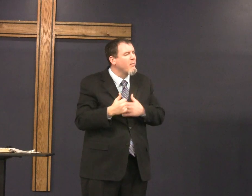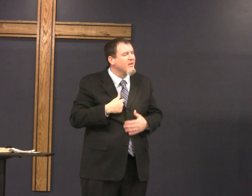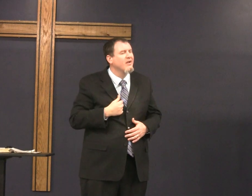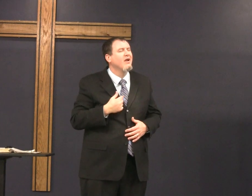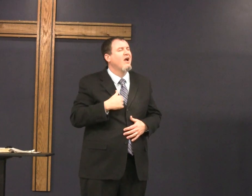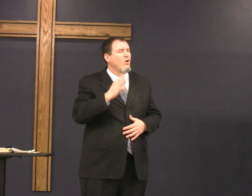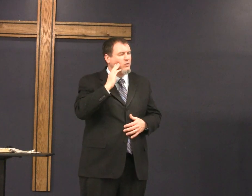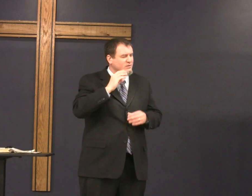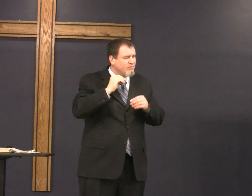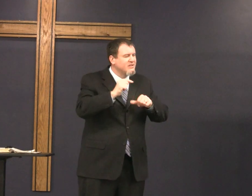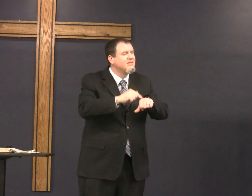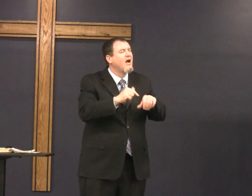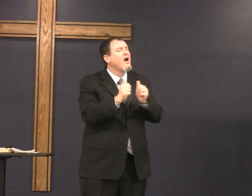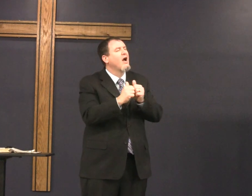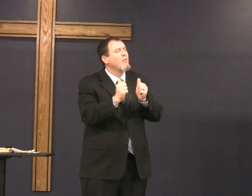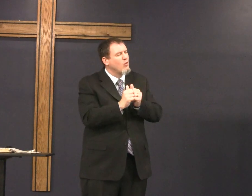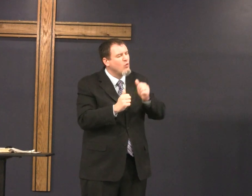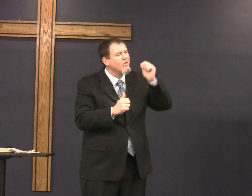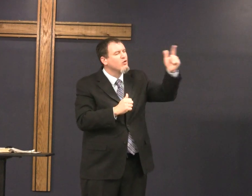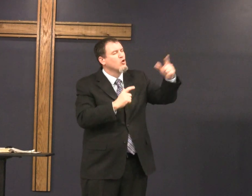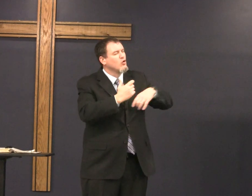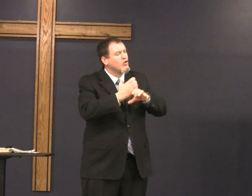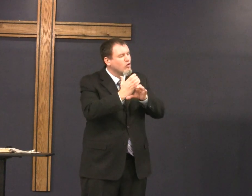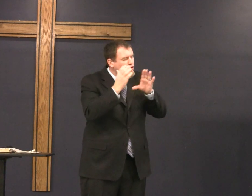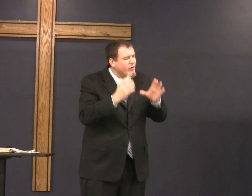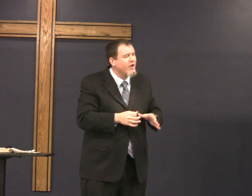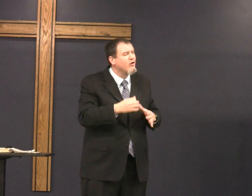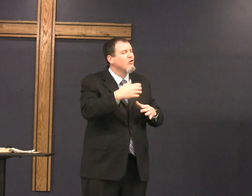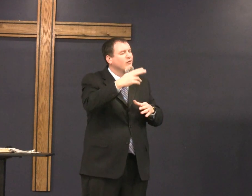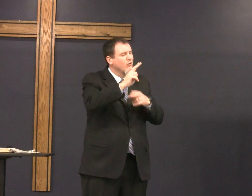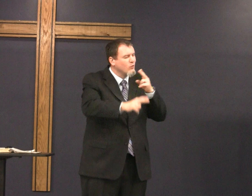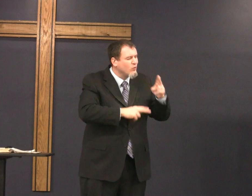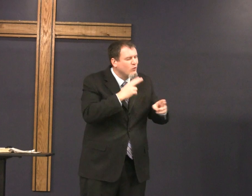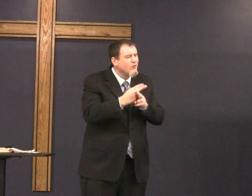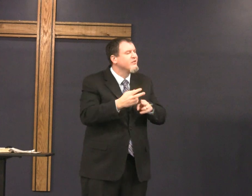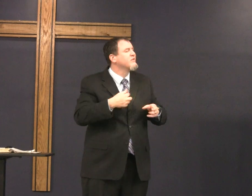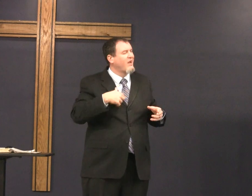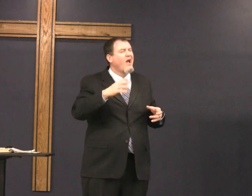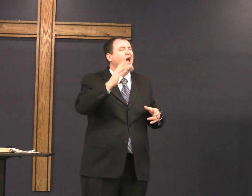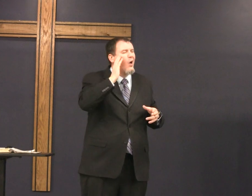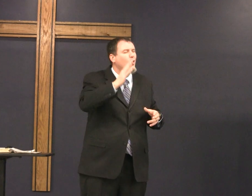what you want I will go where you call me I will spend time with you the Creator